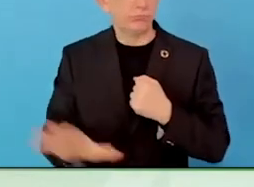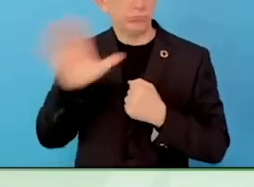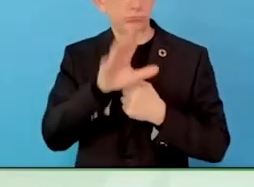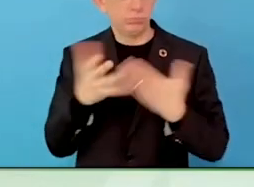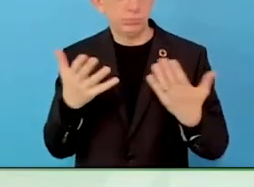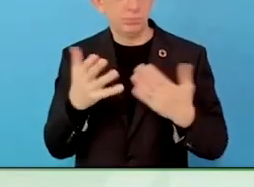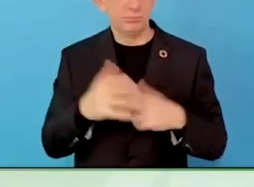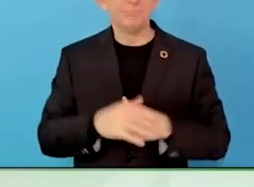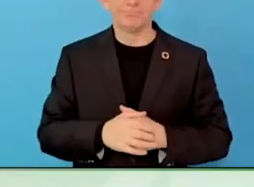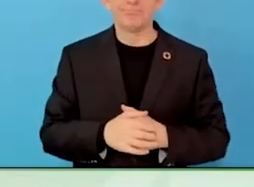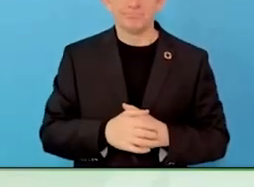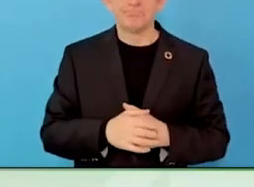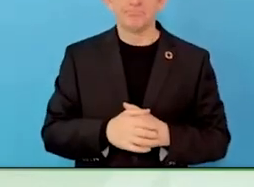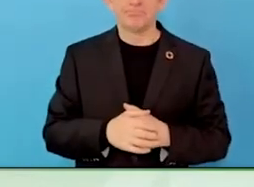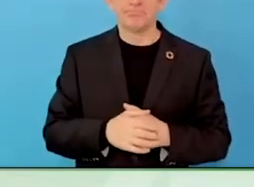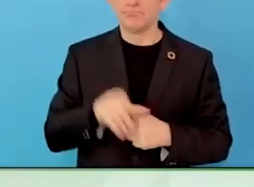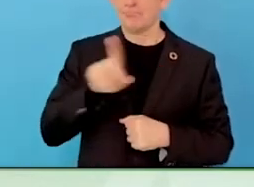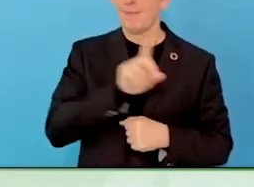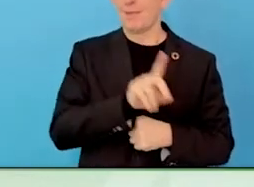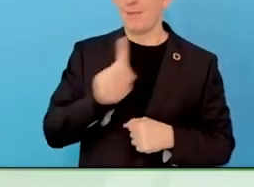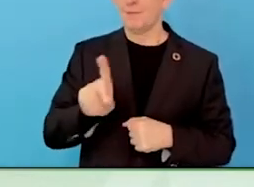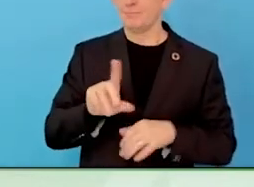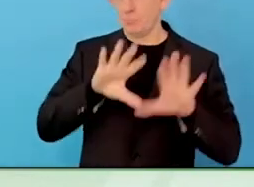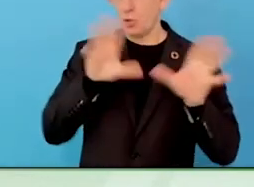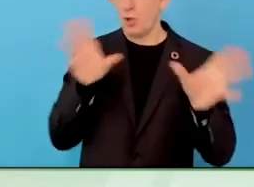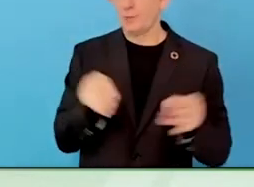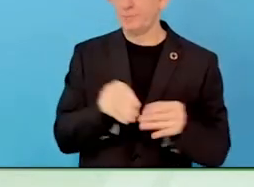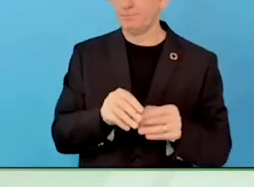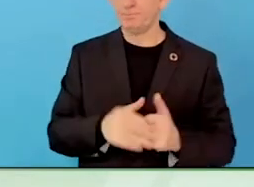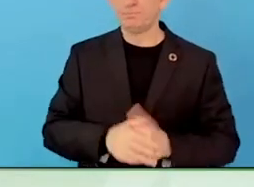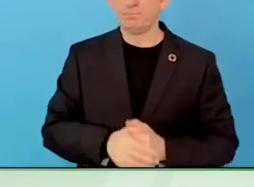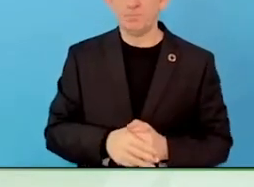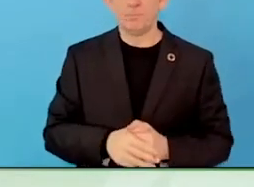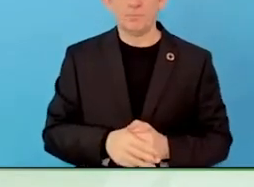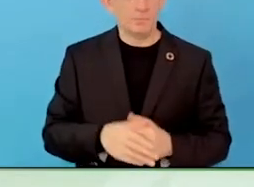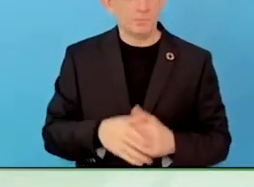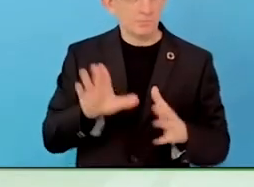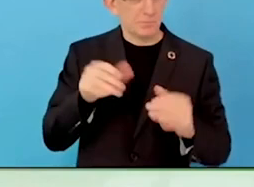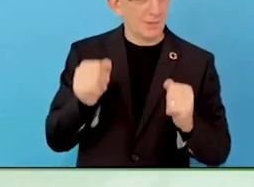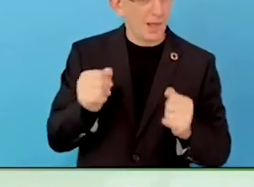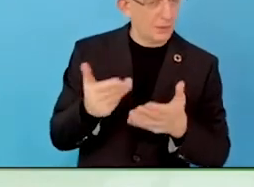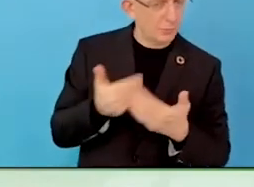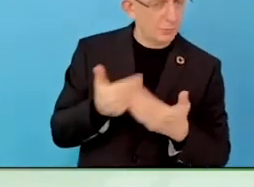The reason why we are doing that, we are working with employers. Three out of four?